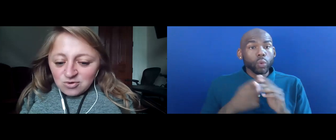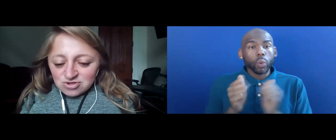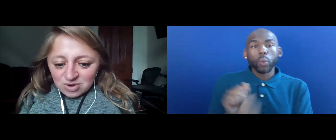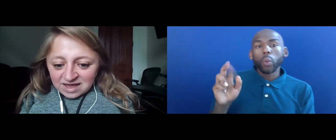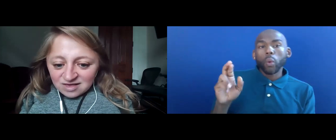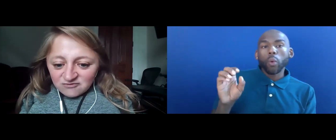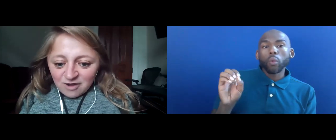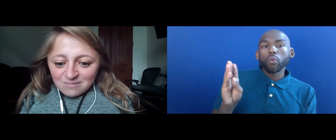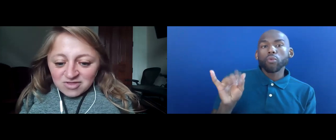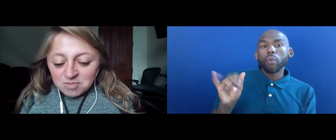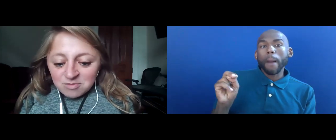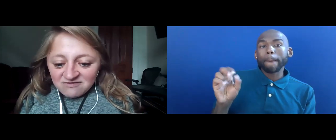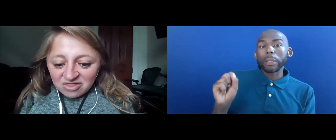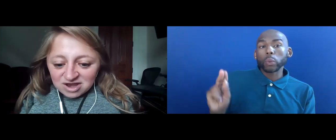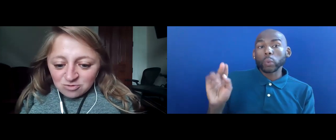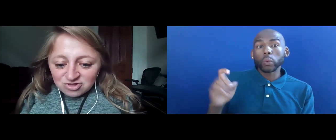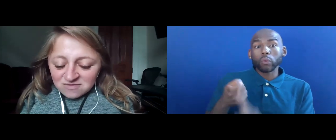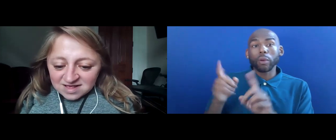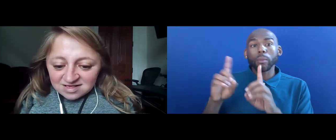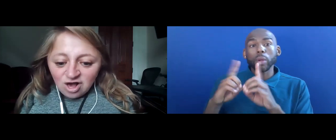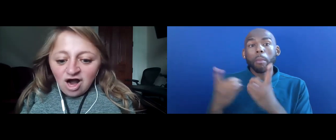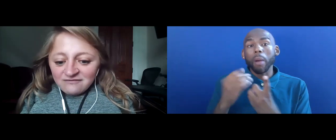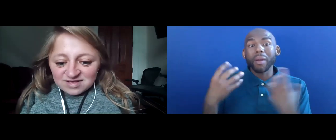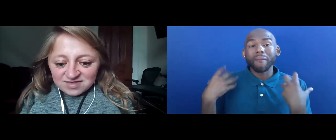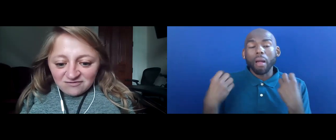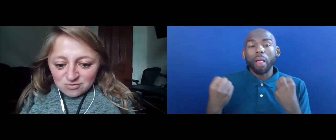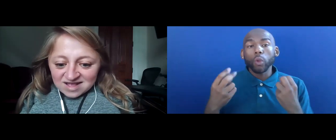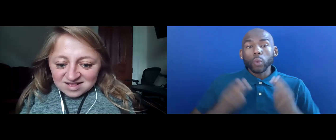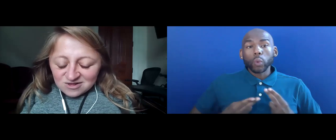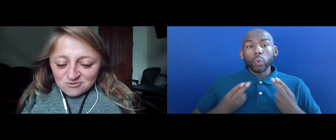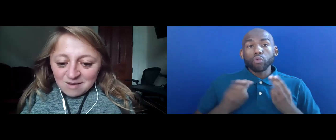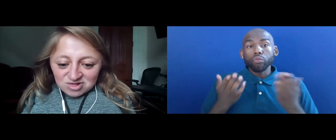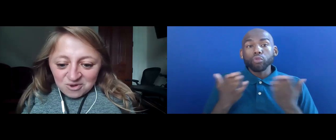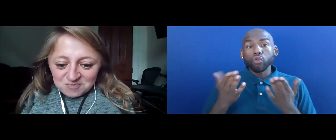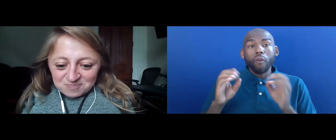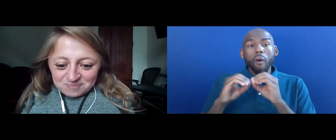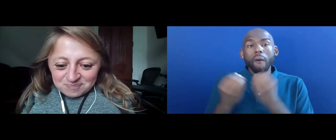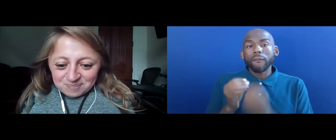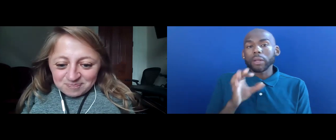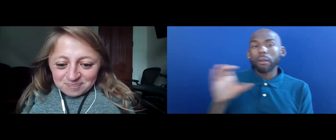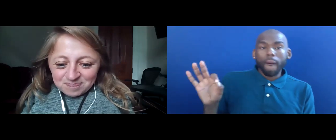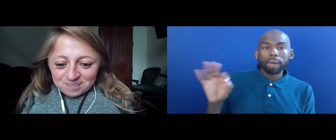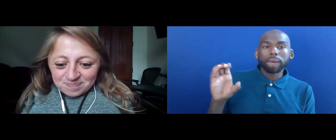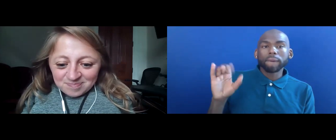JOINING US FROM THE DEPARTMENT OF HEALTH AND HUMAN SERVICES OFFICE OF CIVIL RIGHTS.